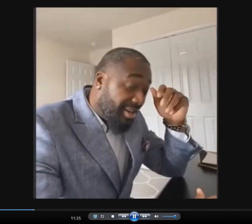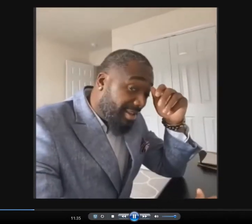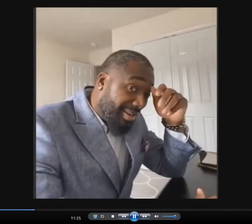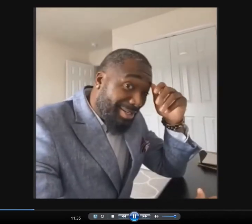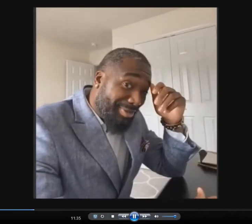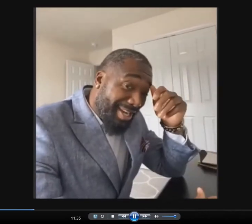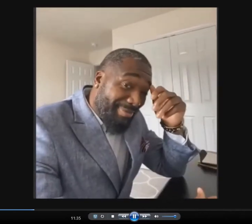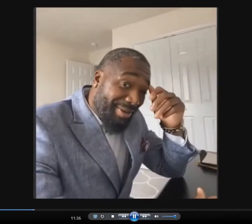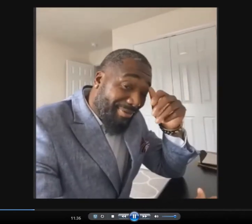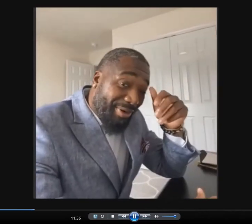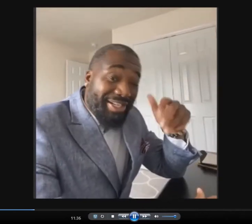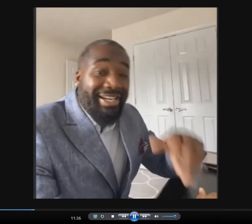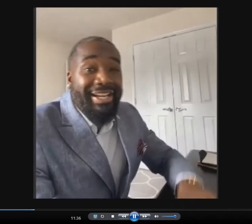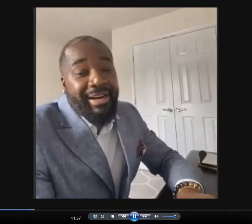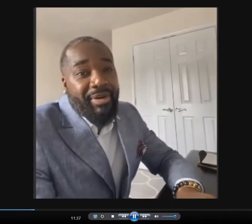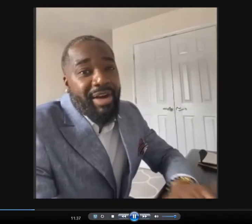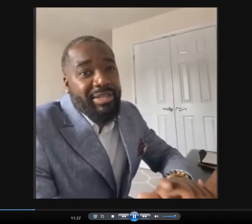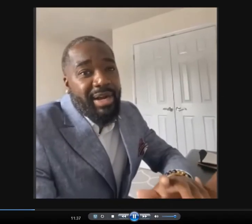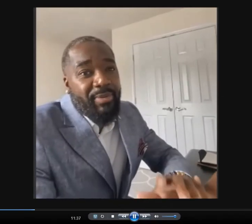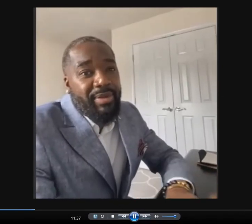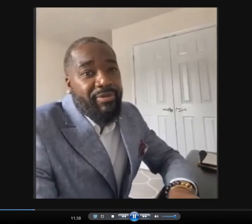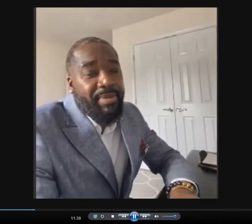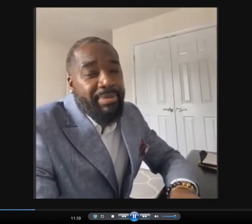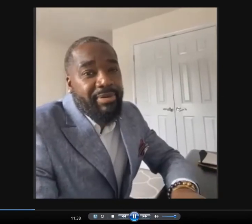part. I was shot in the face when I was 12, so at that point I lost the